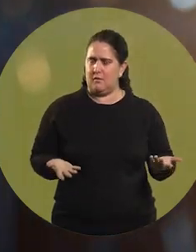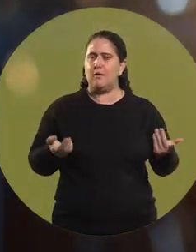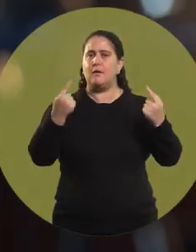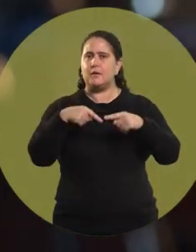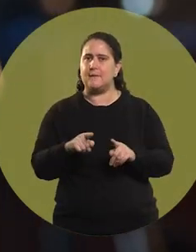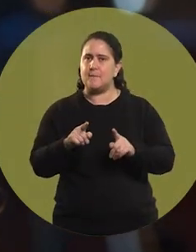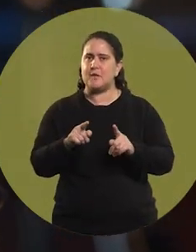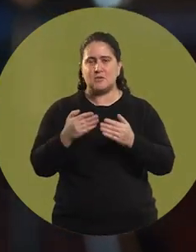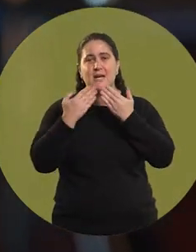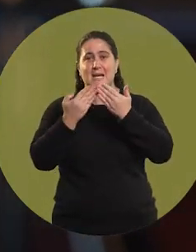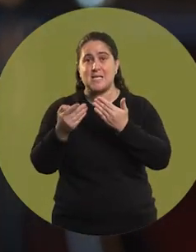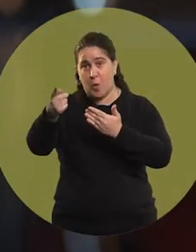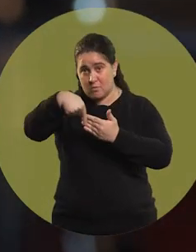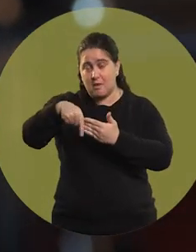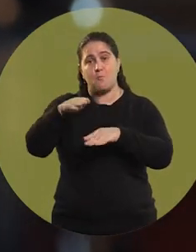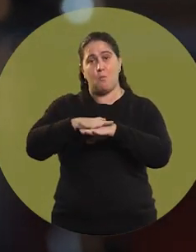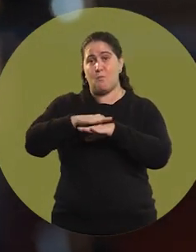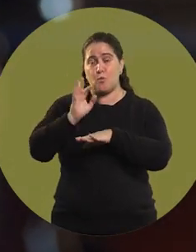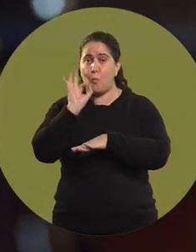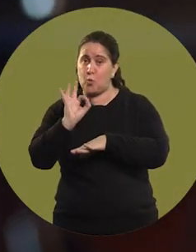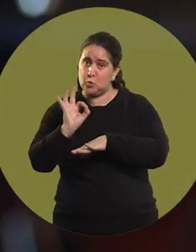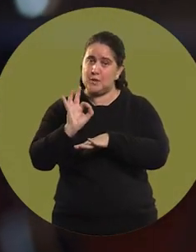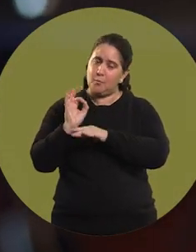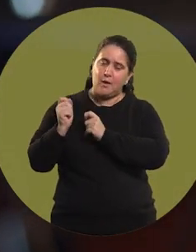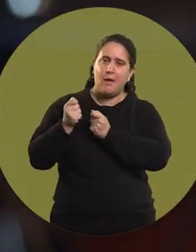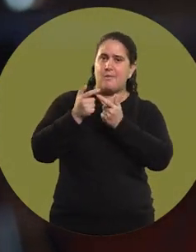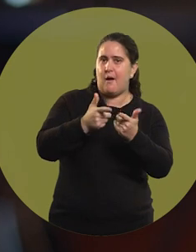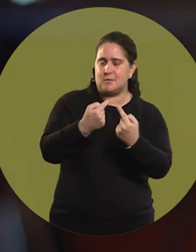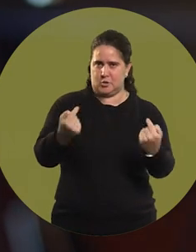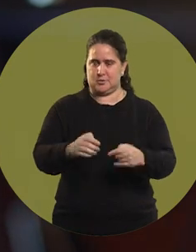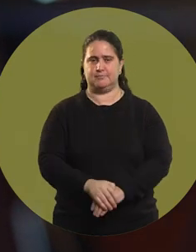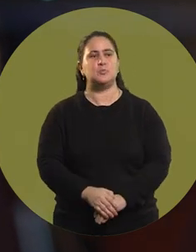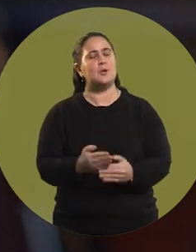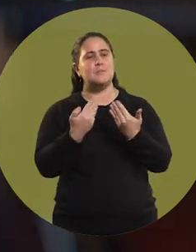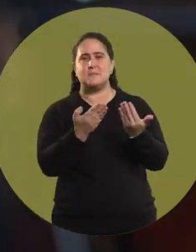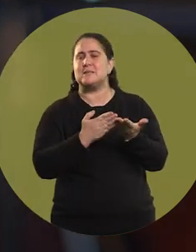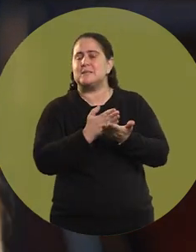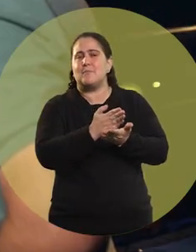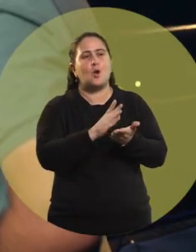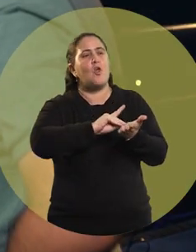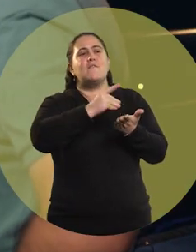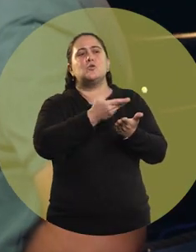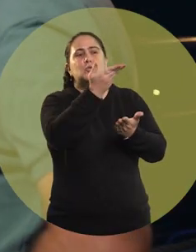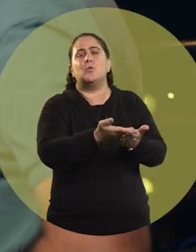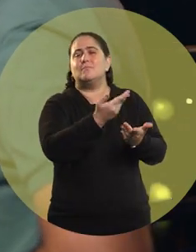So, thank you for the space and the opportunity to transmit my message. We always start with the question of how you define yourself,